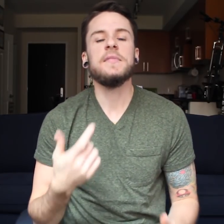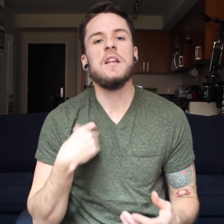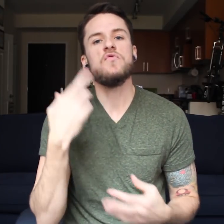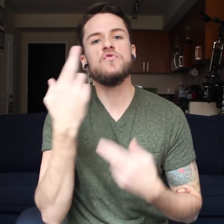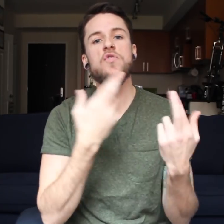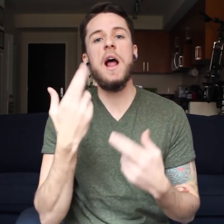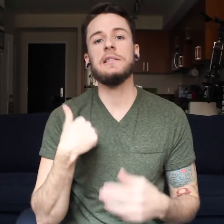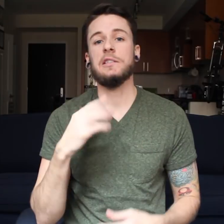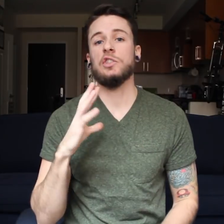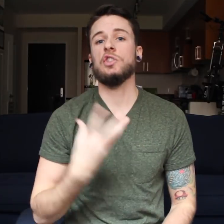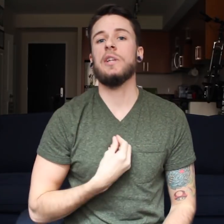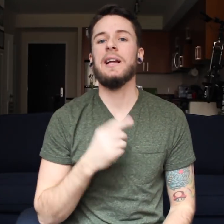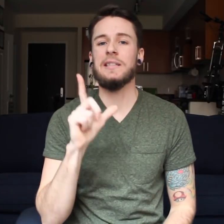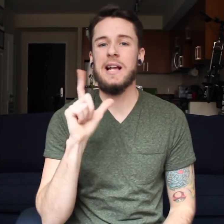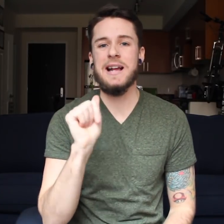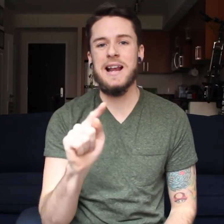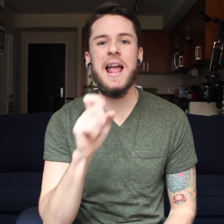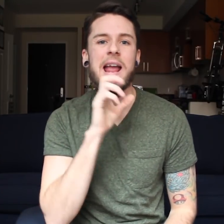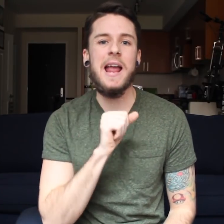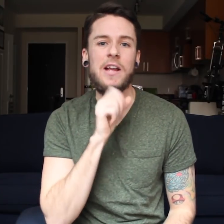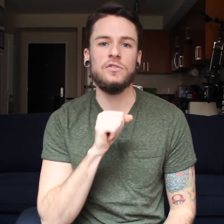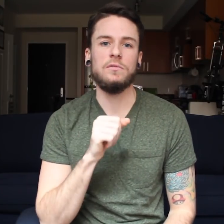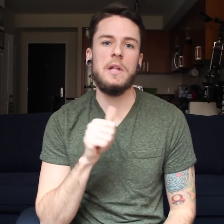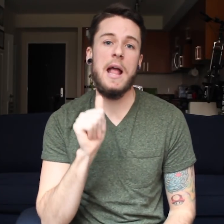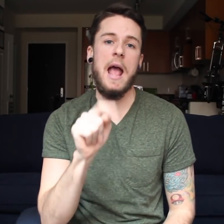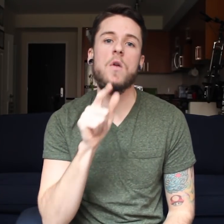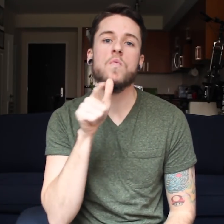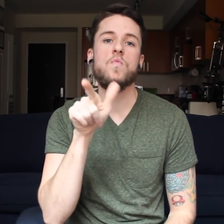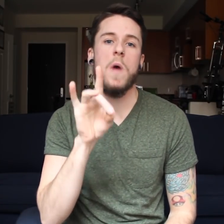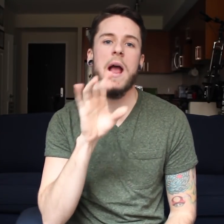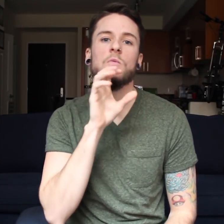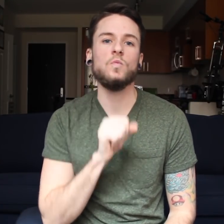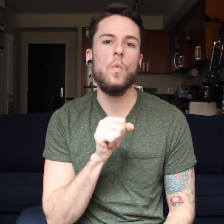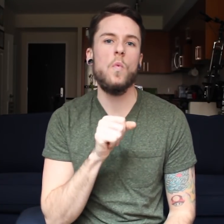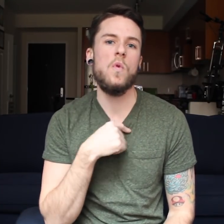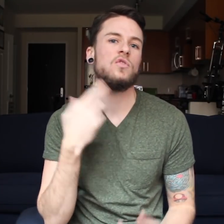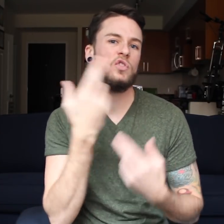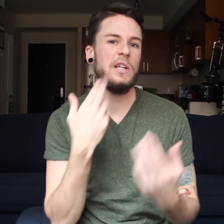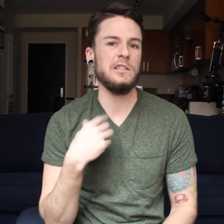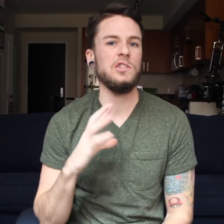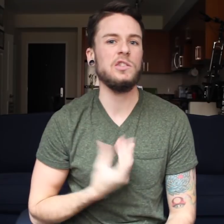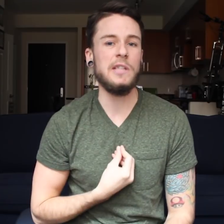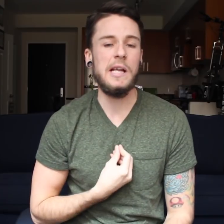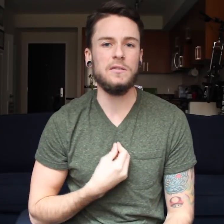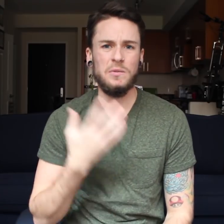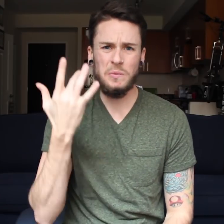I realized that I am transgender at a late age - at 28 years old.